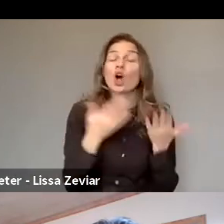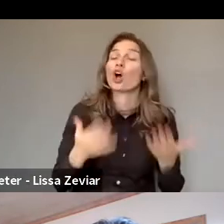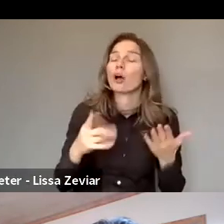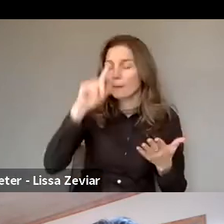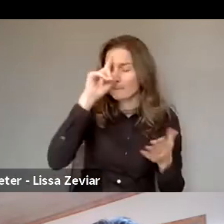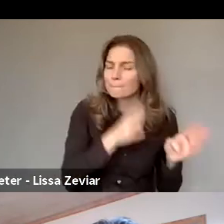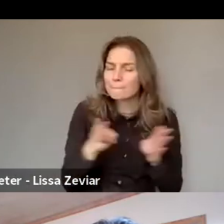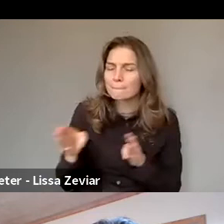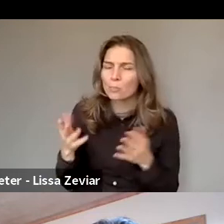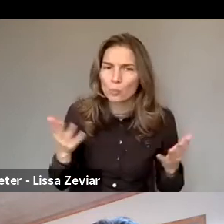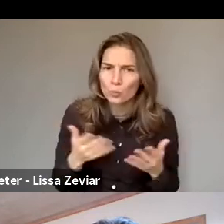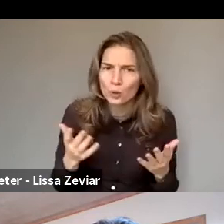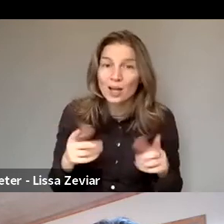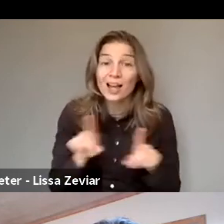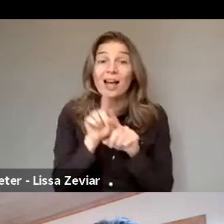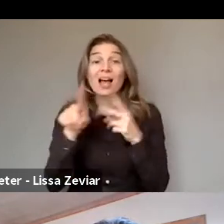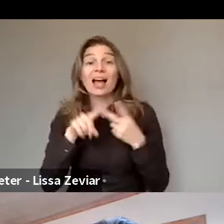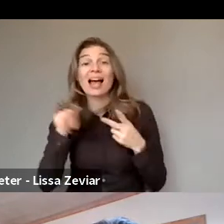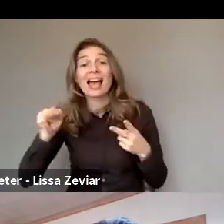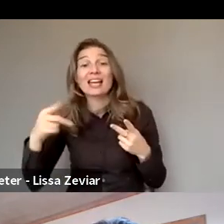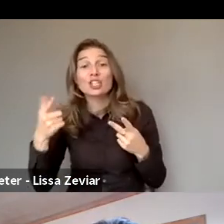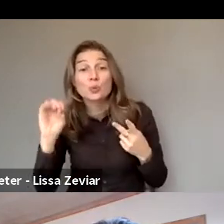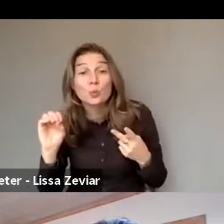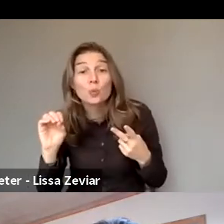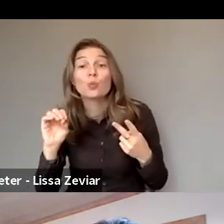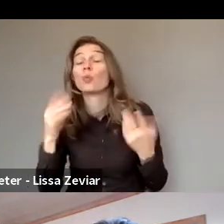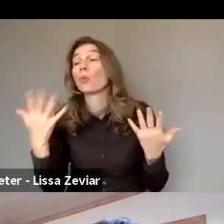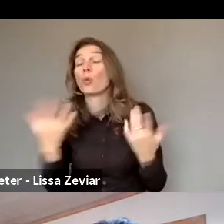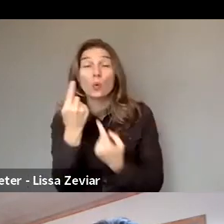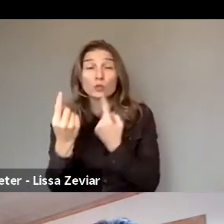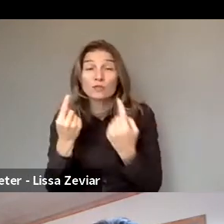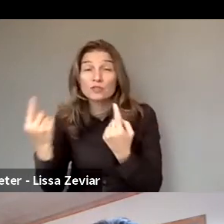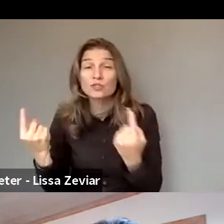And how can NGO and also individual contribute to the strategy?